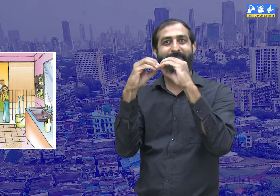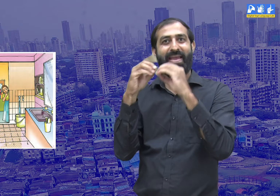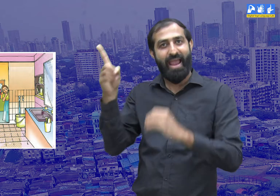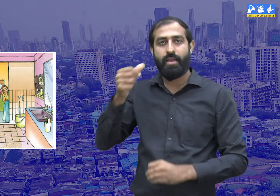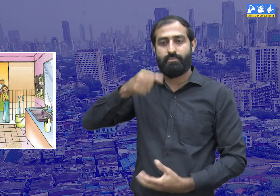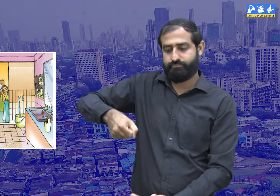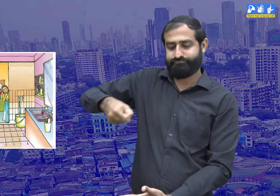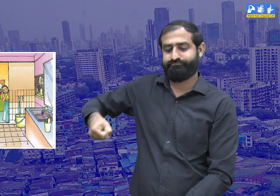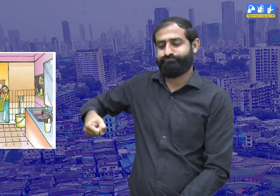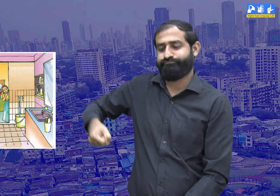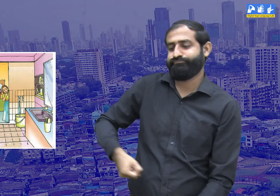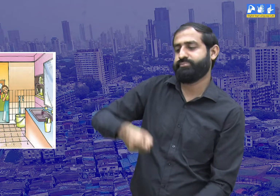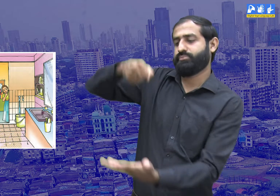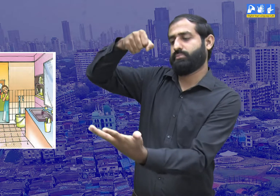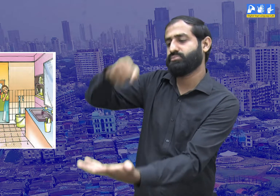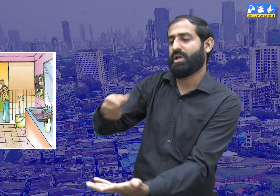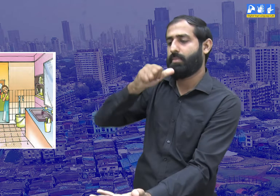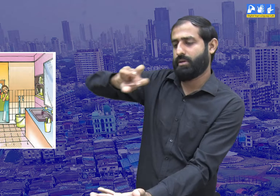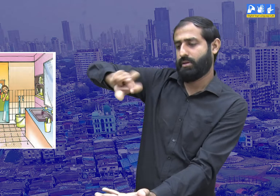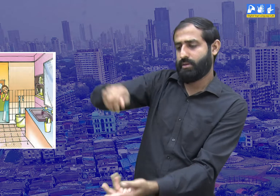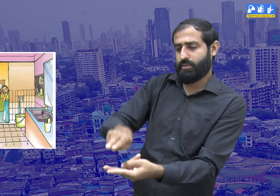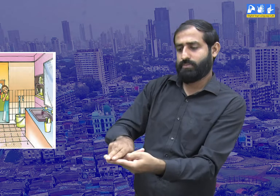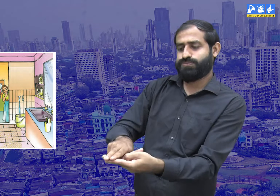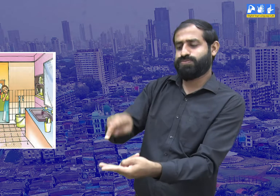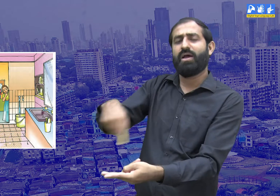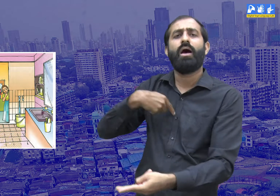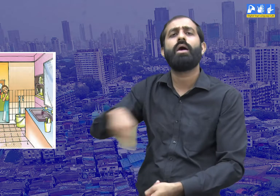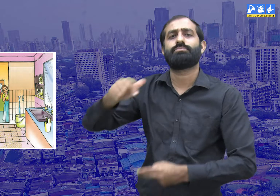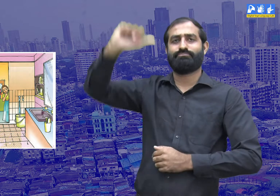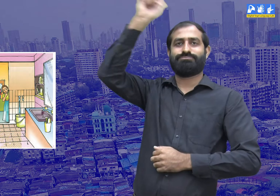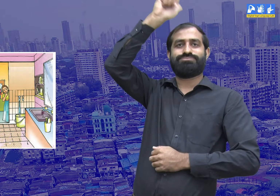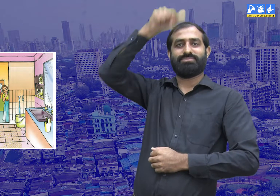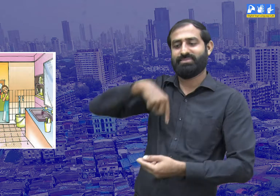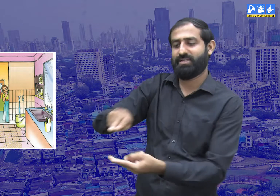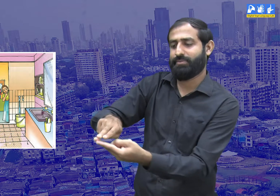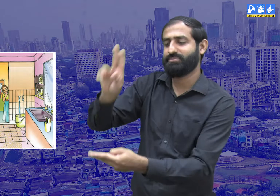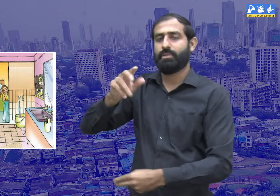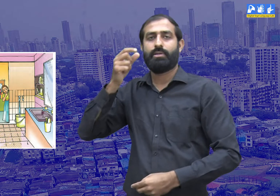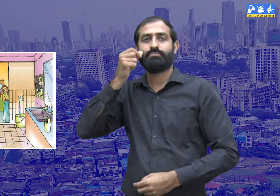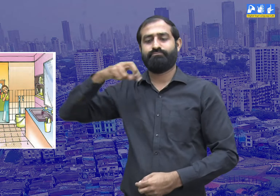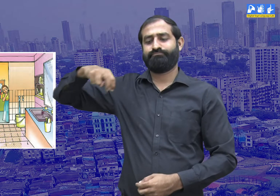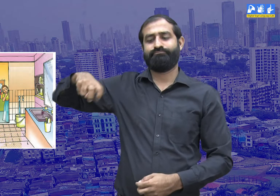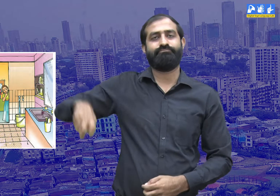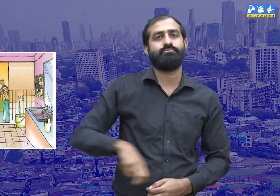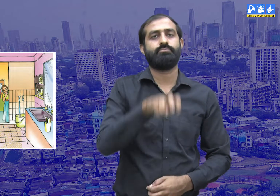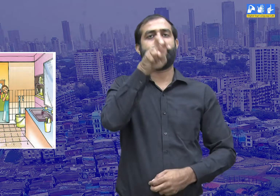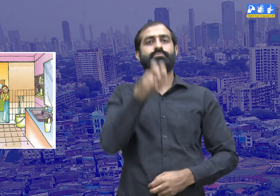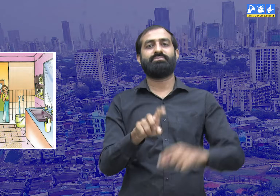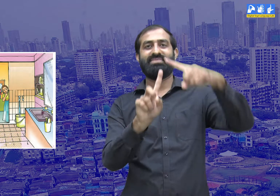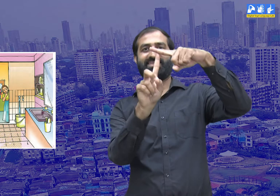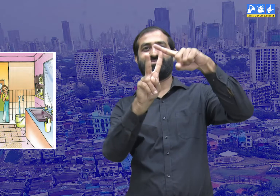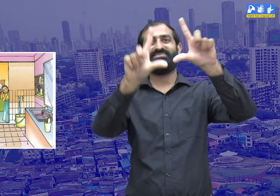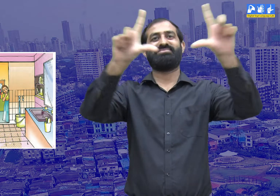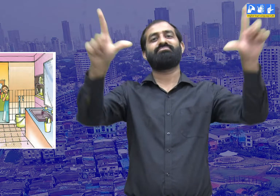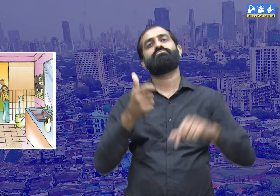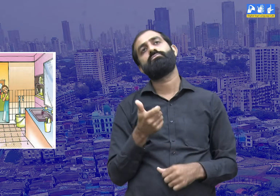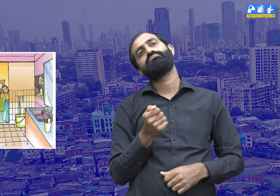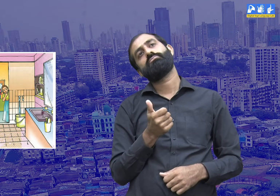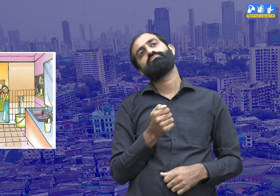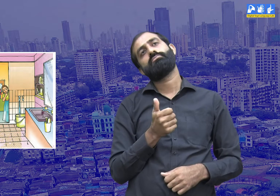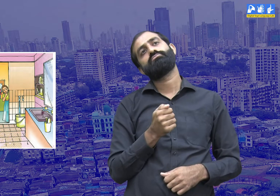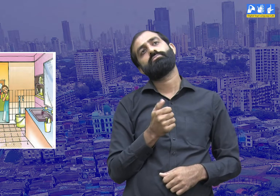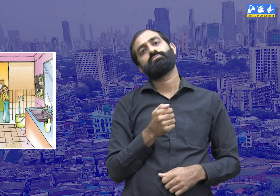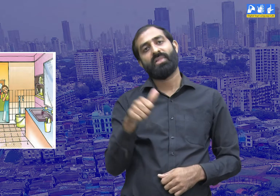Babloo put a bucket under the tap to fill water for his bath. Then he sat down to watch TV.